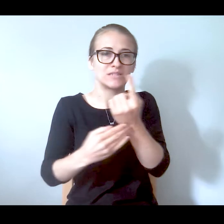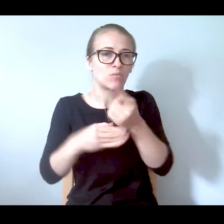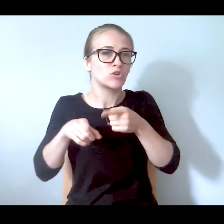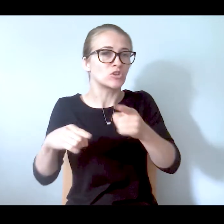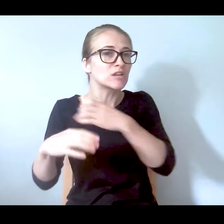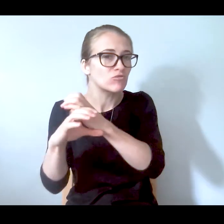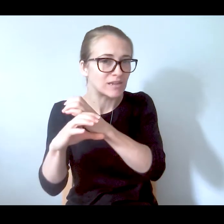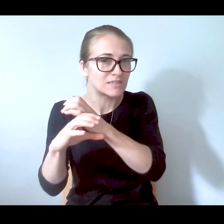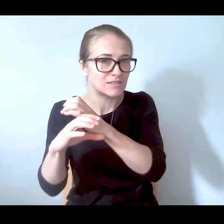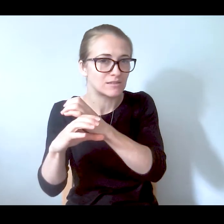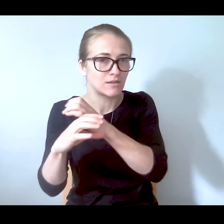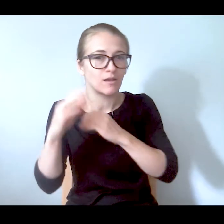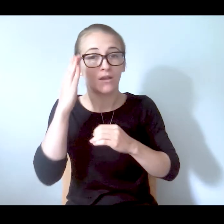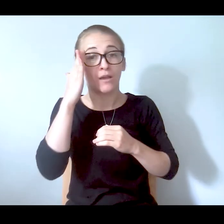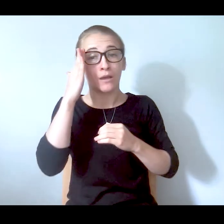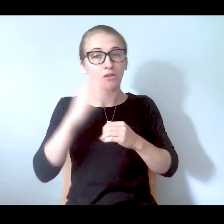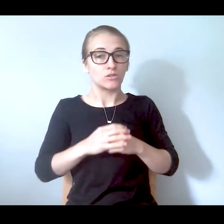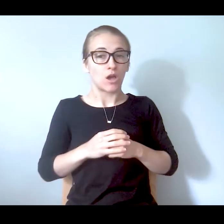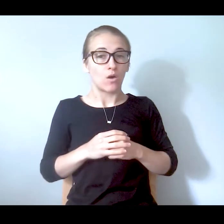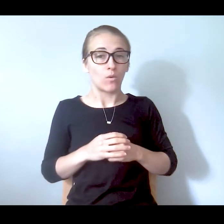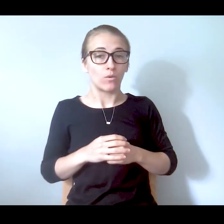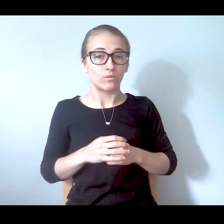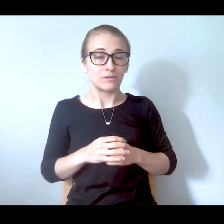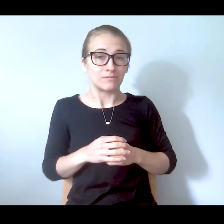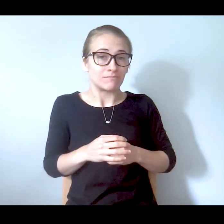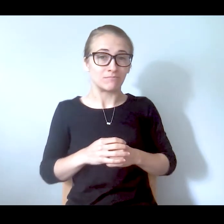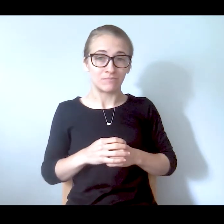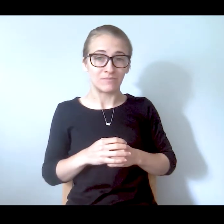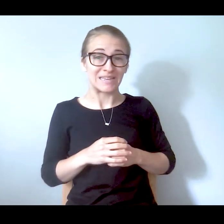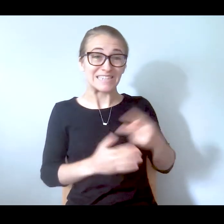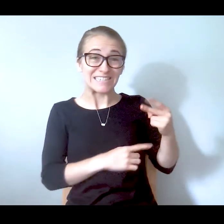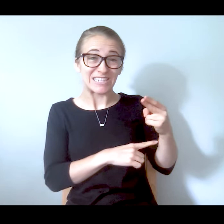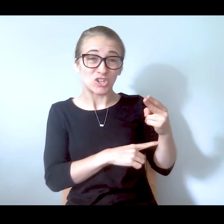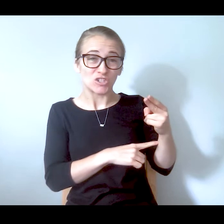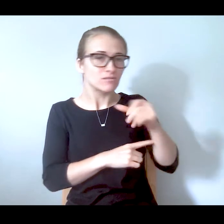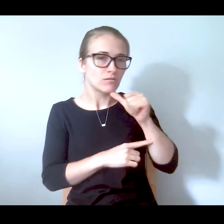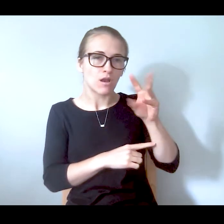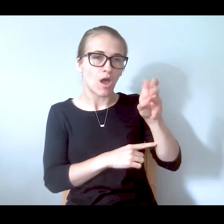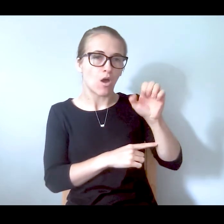So scissors is unfortunately not a weapon. It could